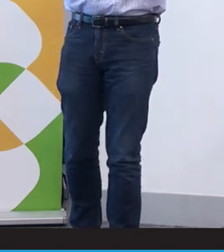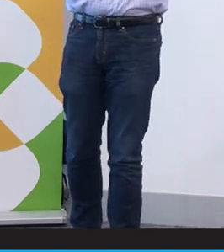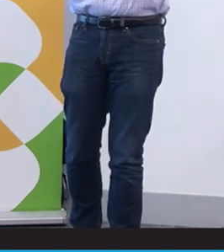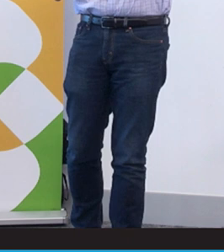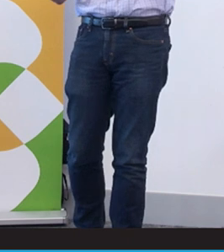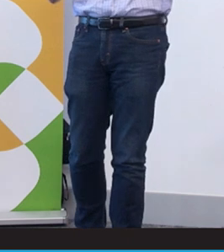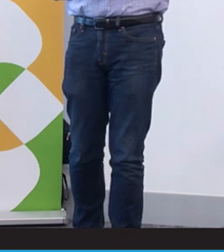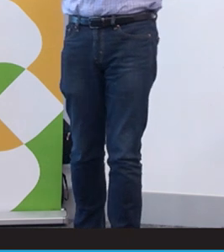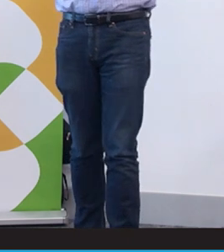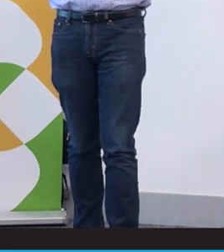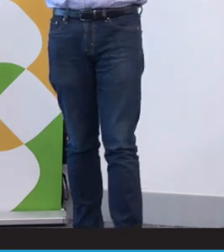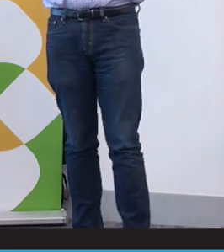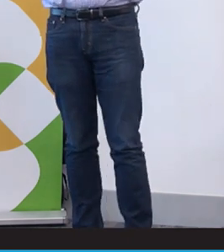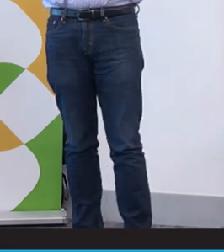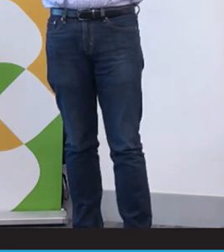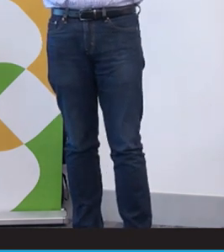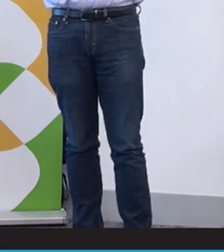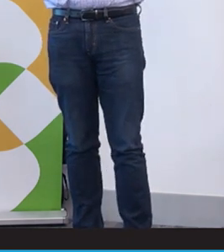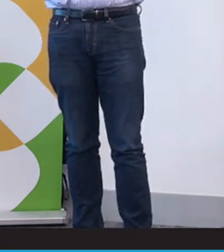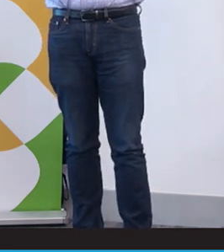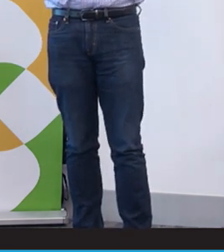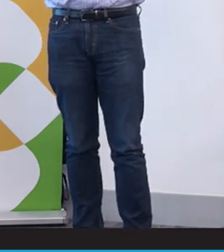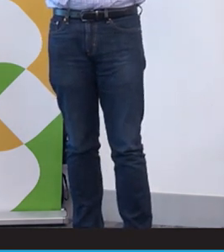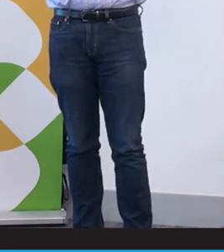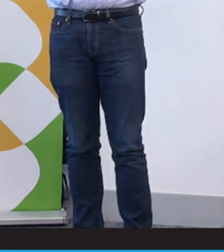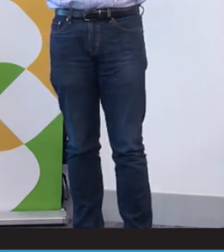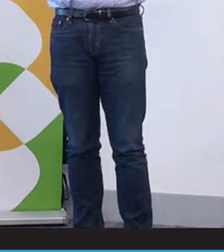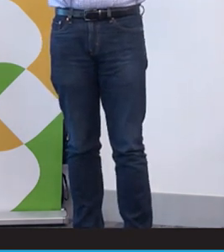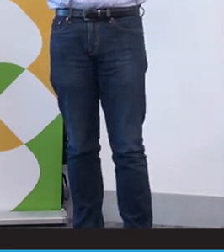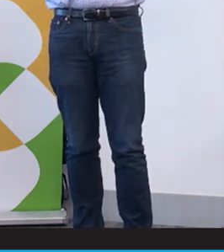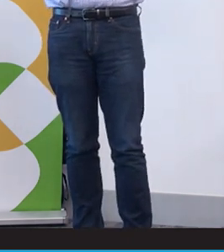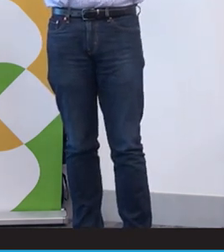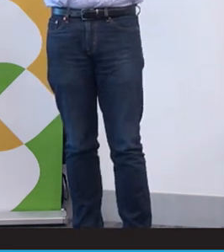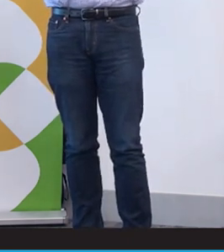screen the child for their hearing. Now, both my wife and I are deaf. Both of our